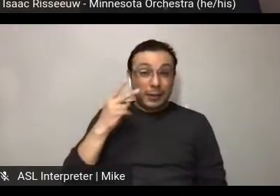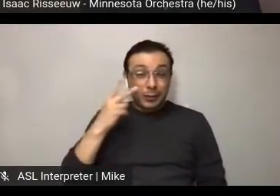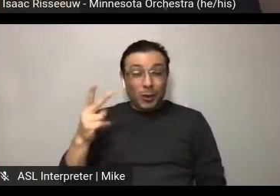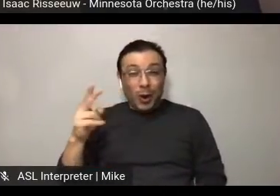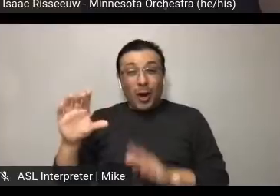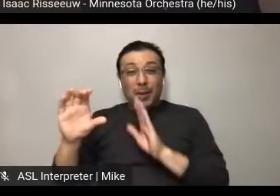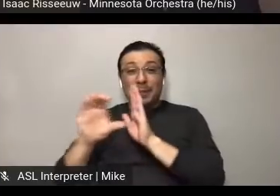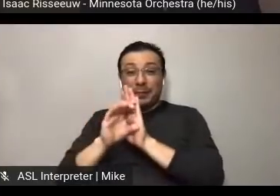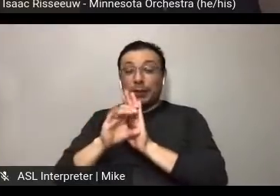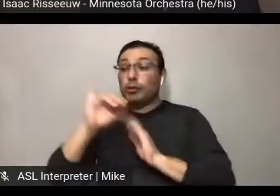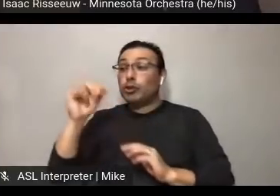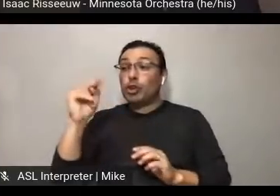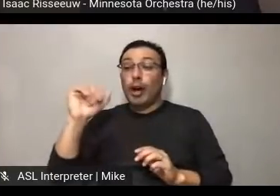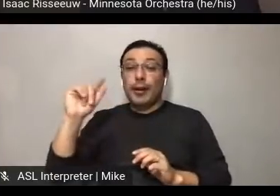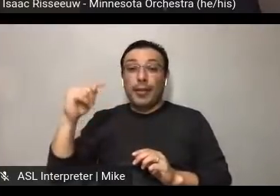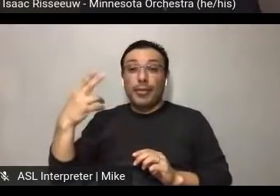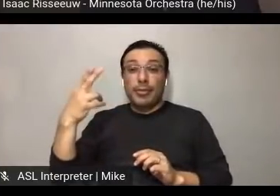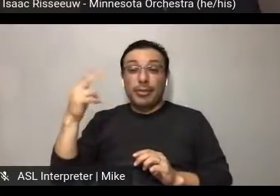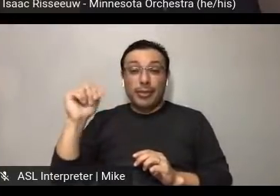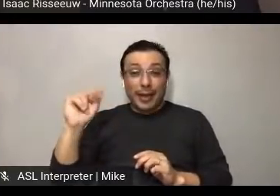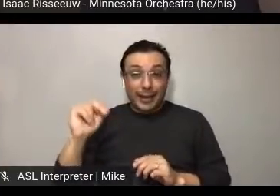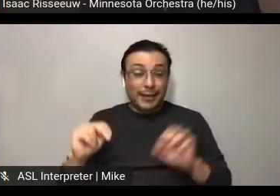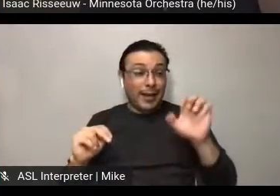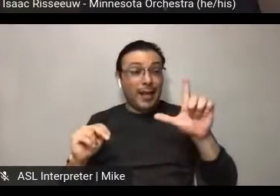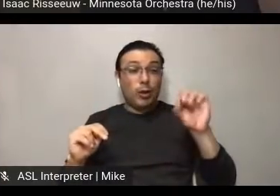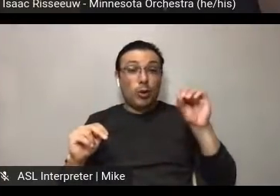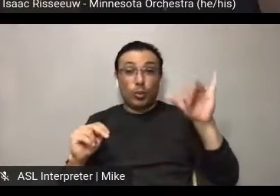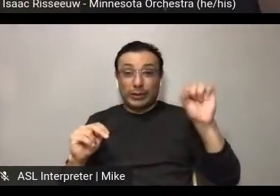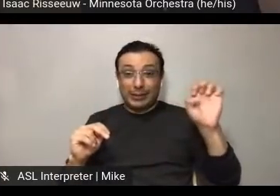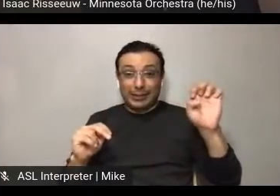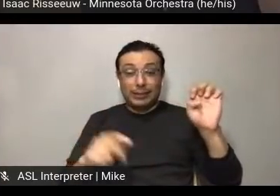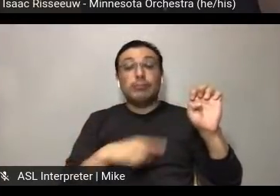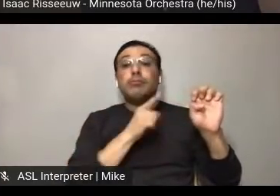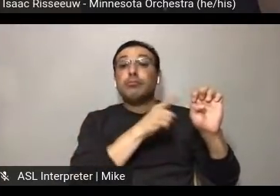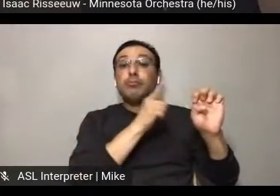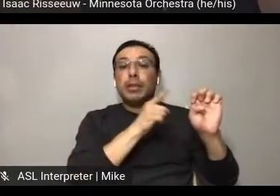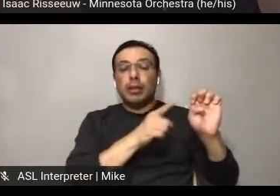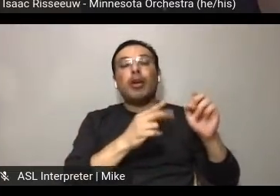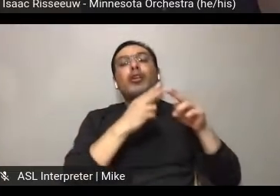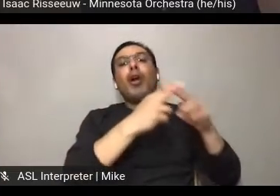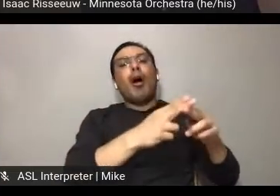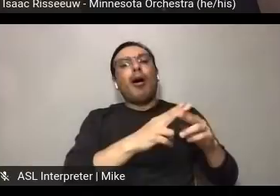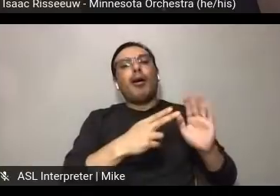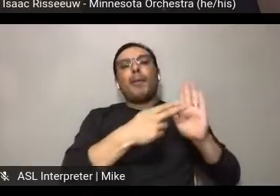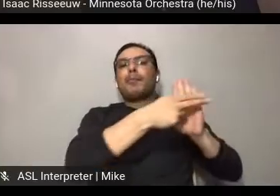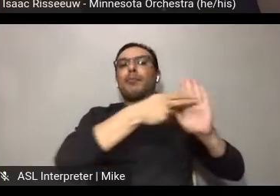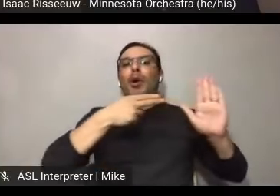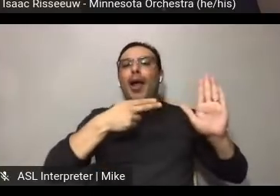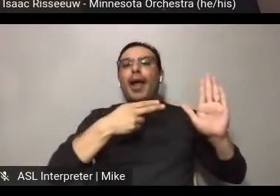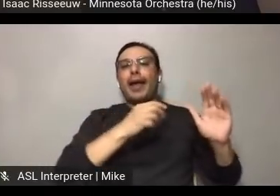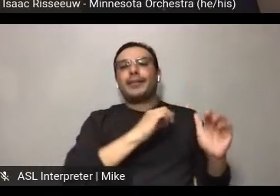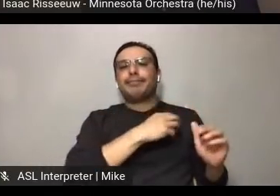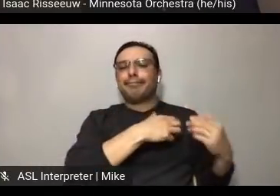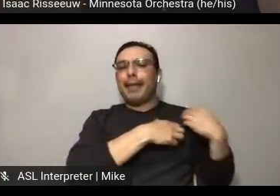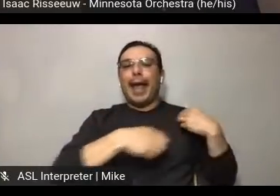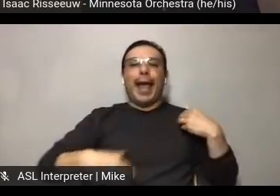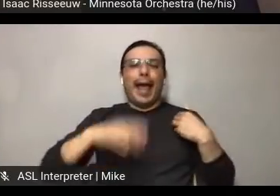and Eloise. So Eloise was our head brand ambassador. And we thought